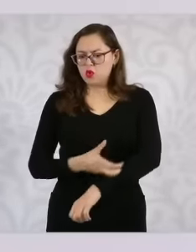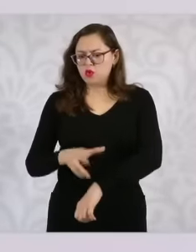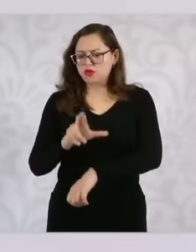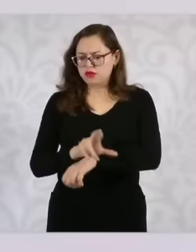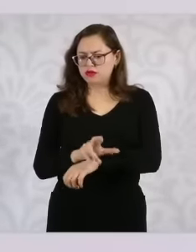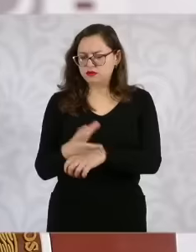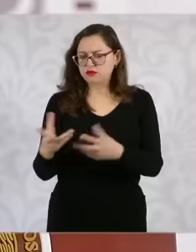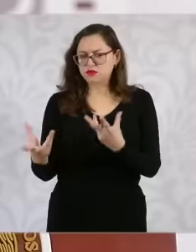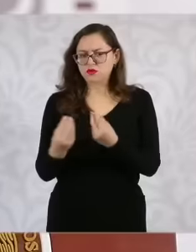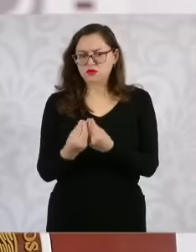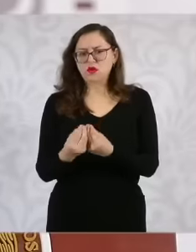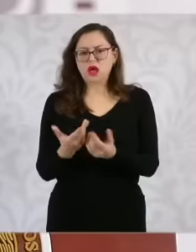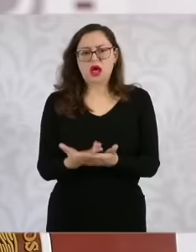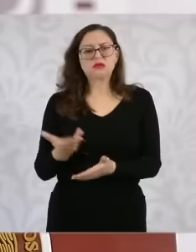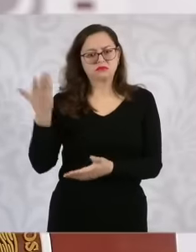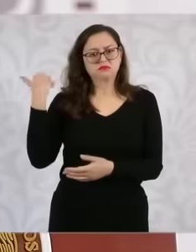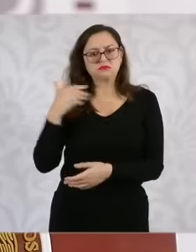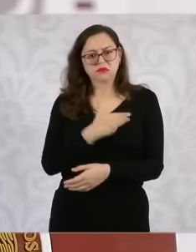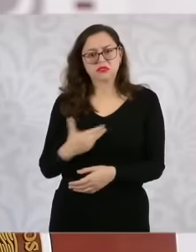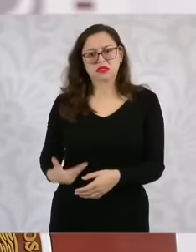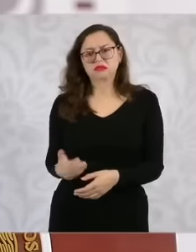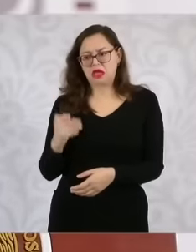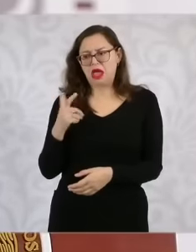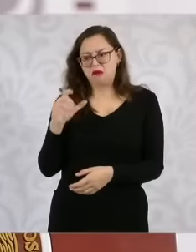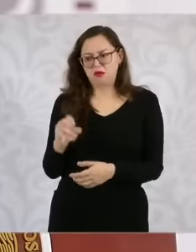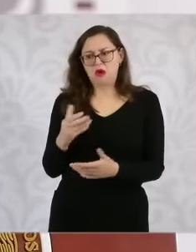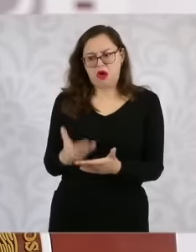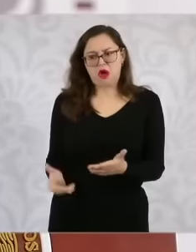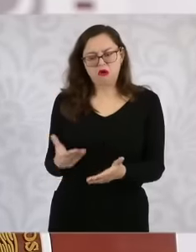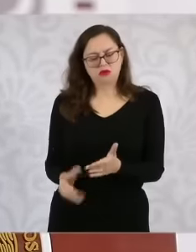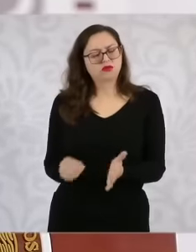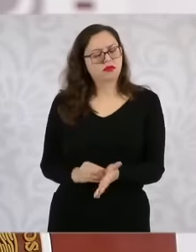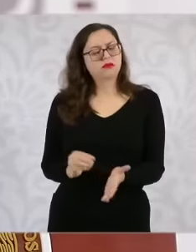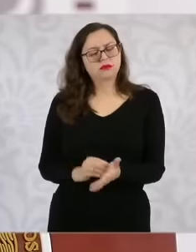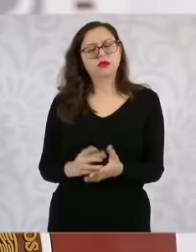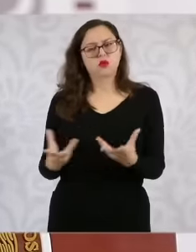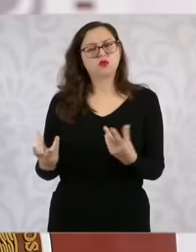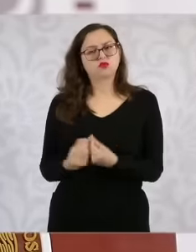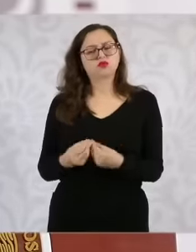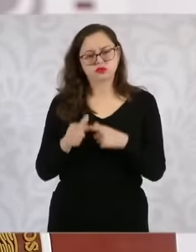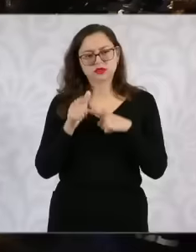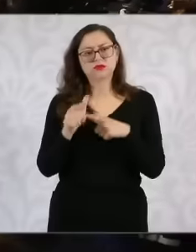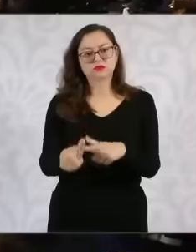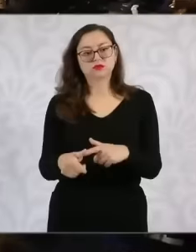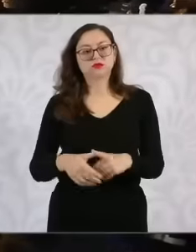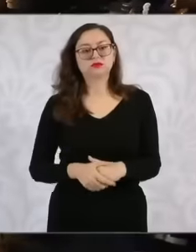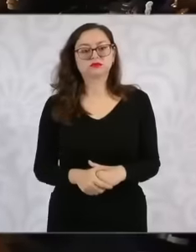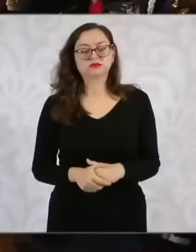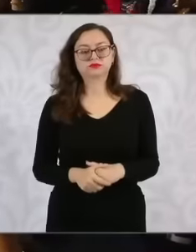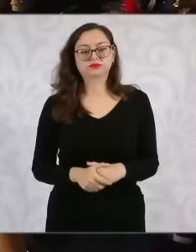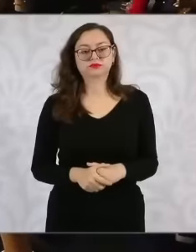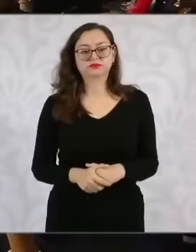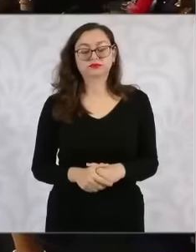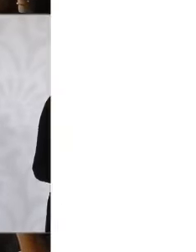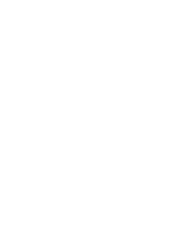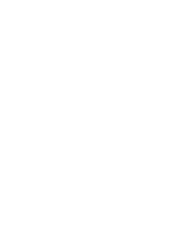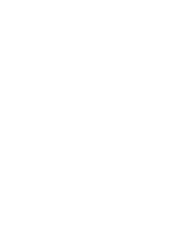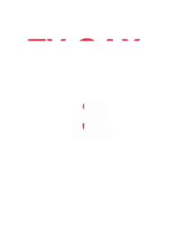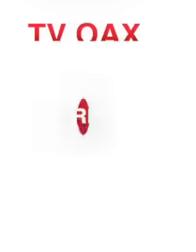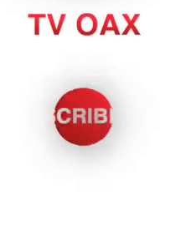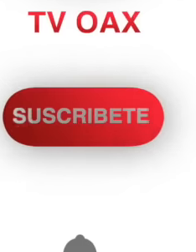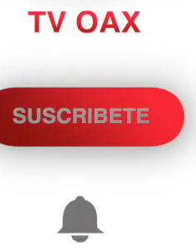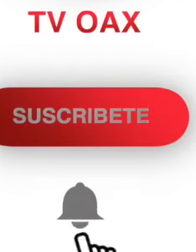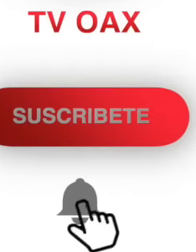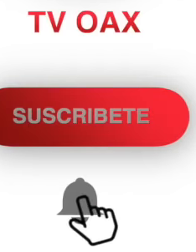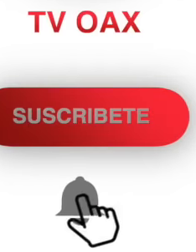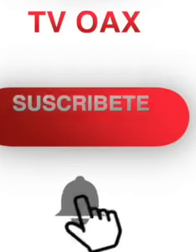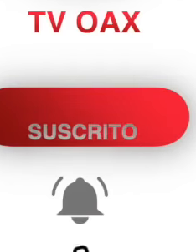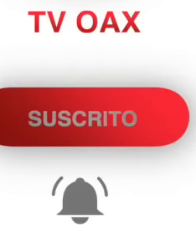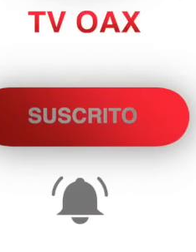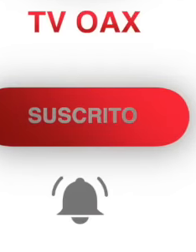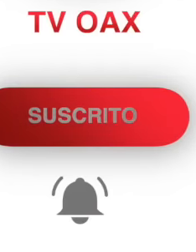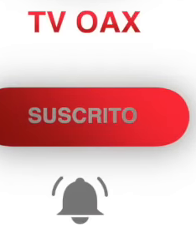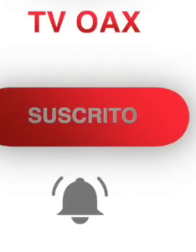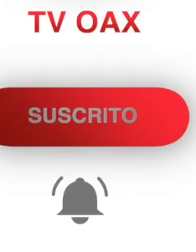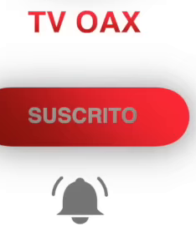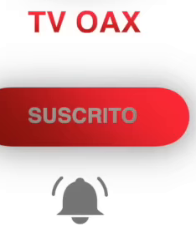Manuel López Obrador and it continues, yes, it is going to be strengthened. Let's see, let's go back now to see a